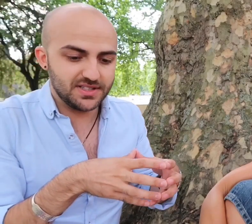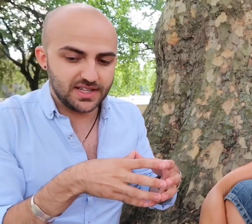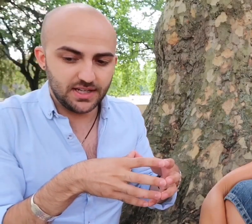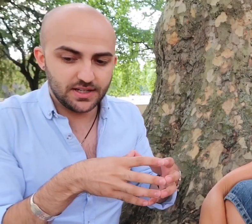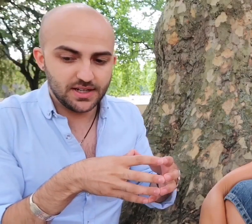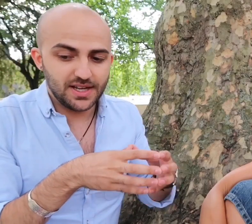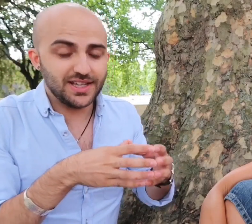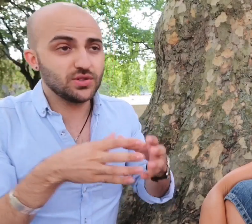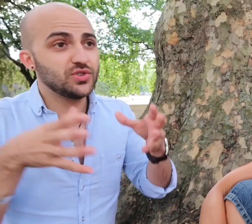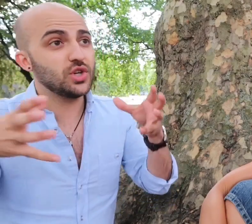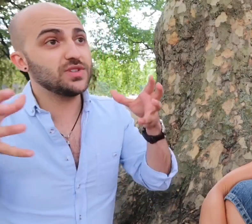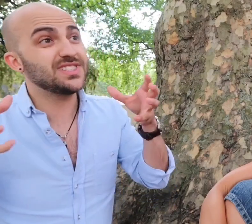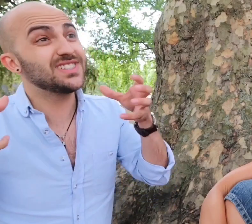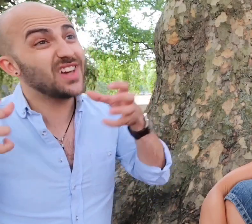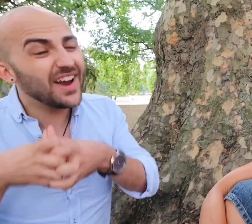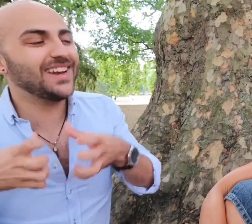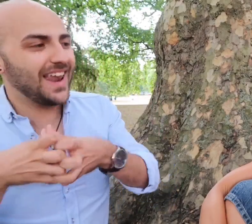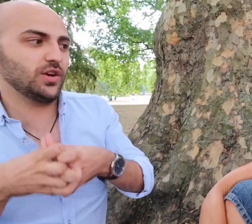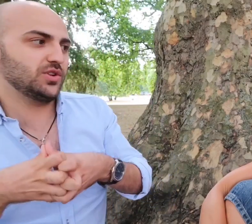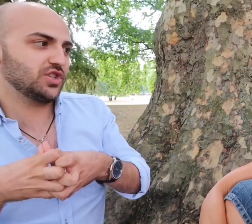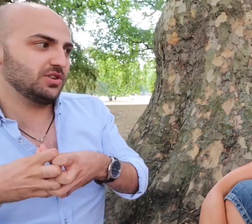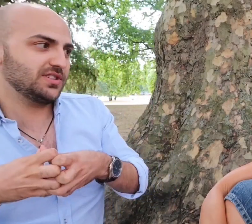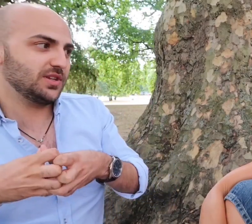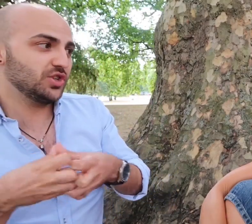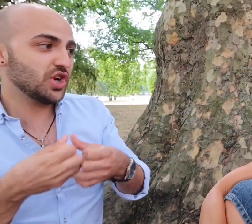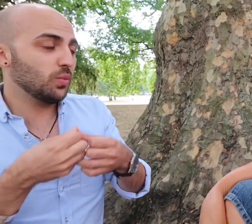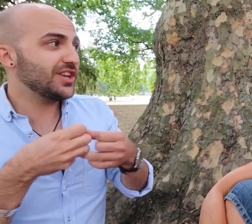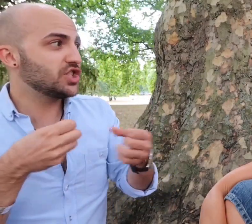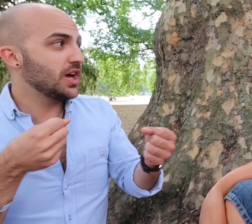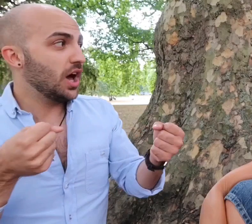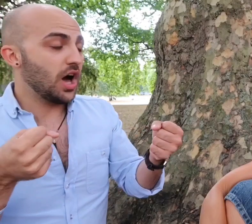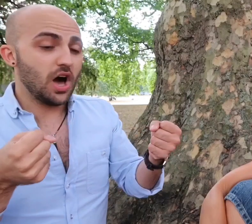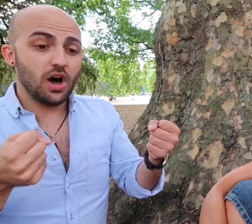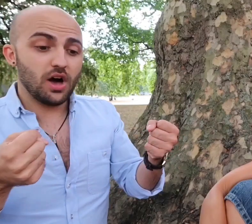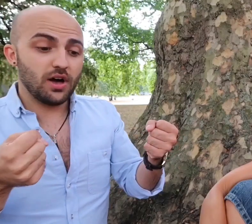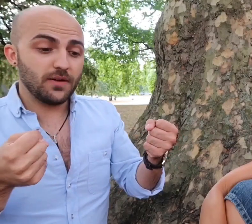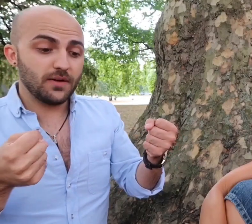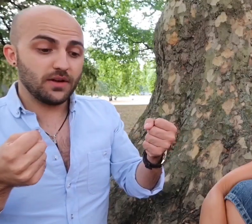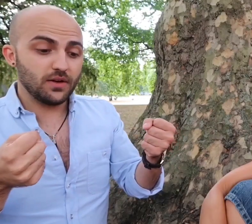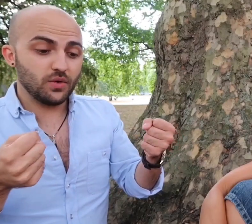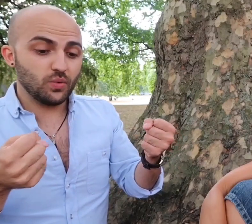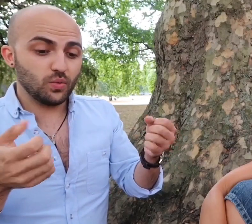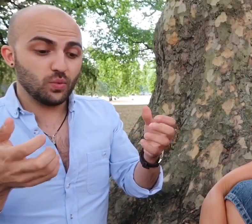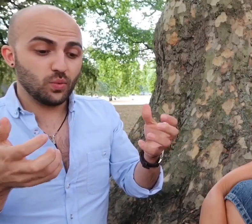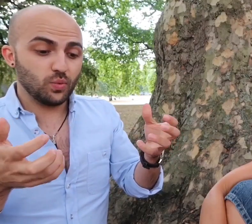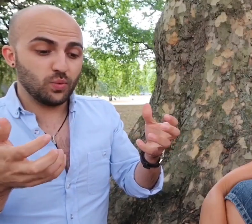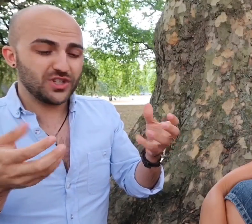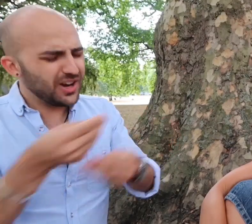be seen it's also the sign language community which which are which are